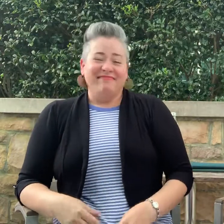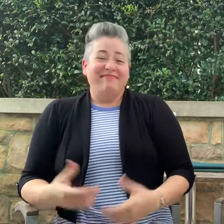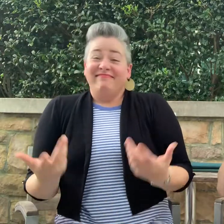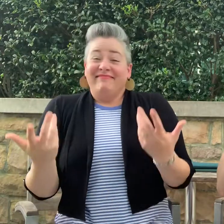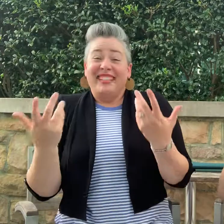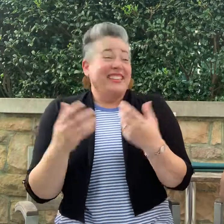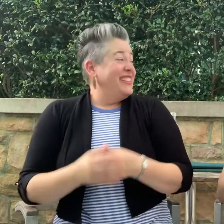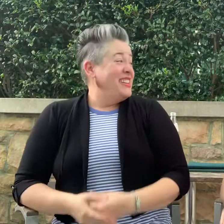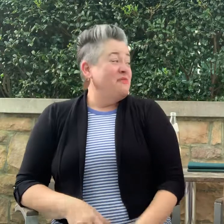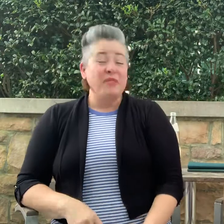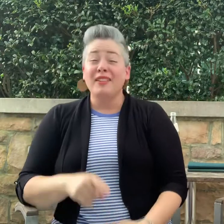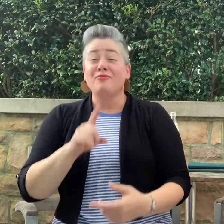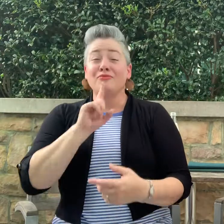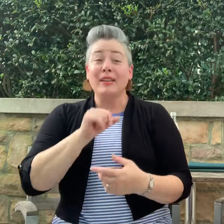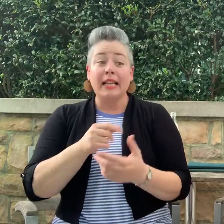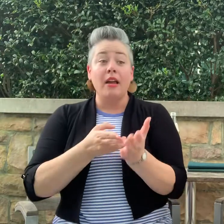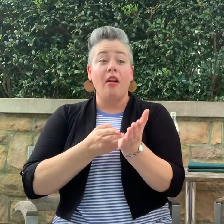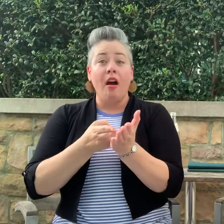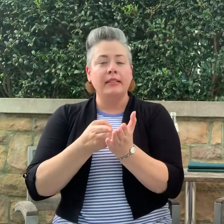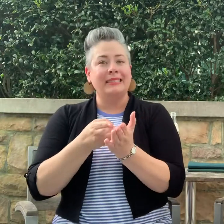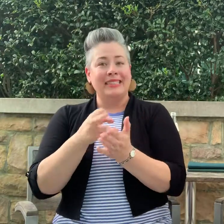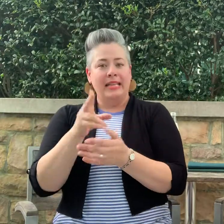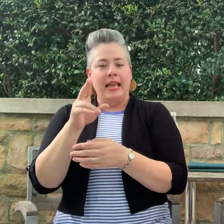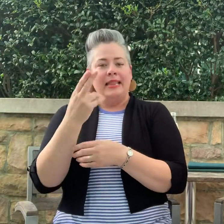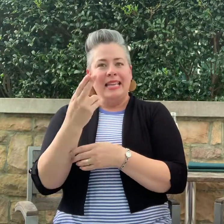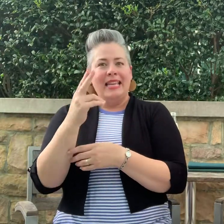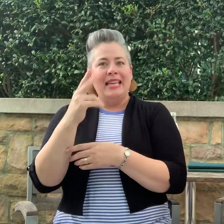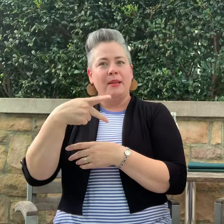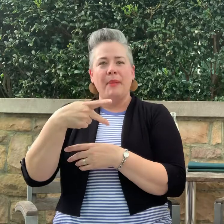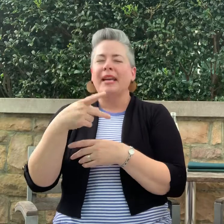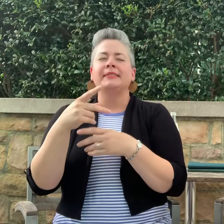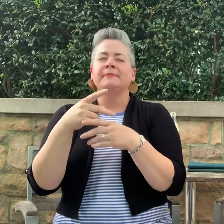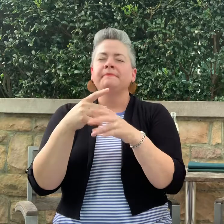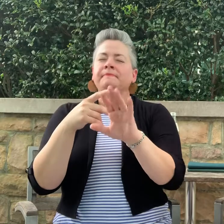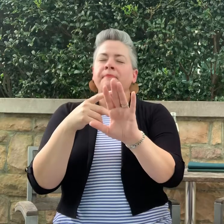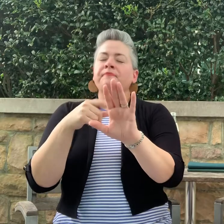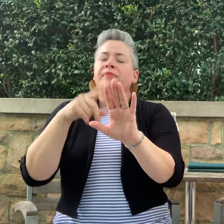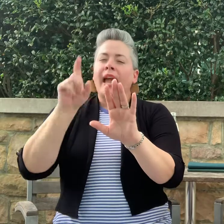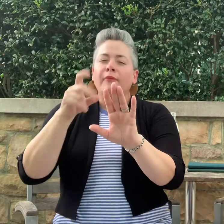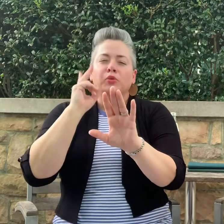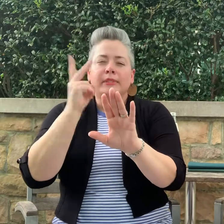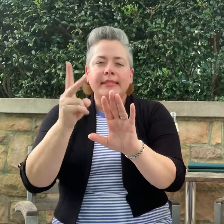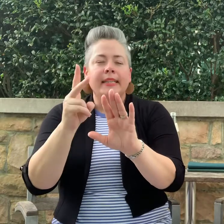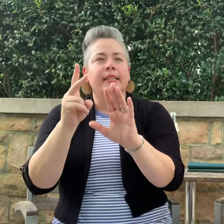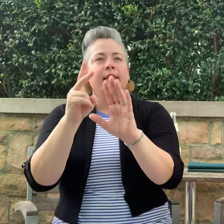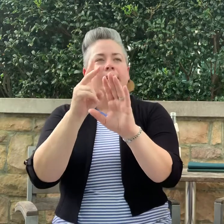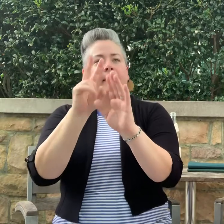You really have to experience the Healy Pass to